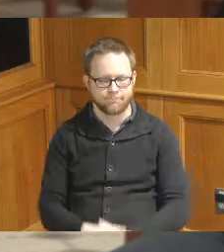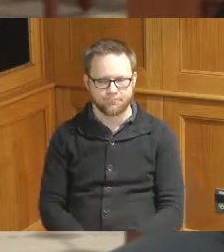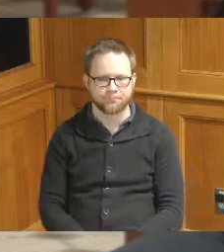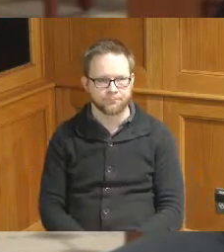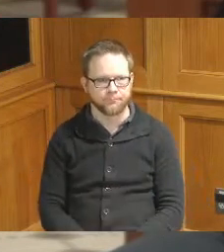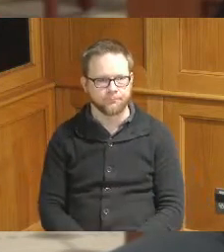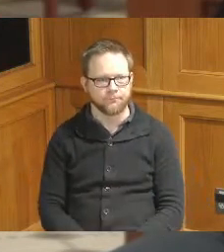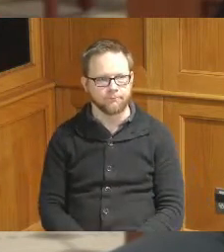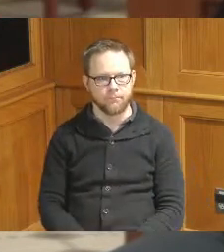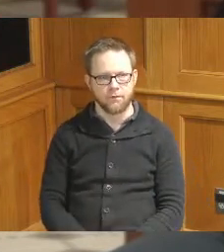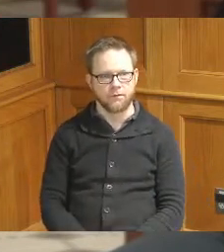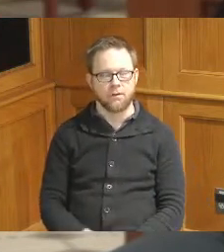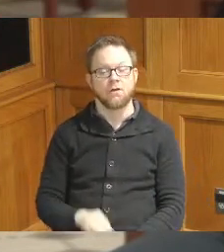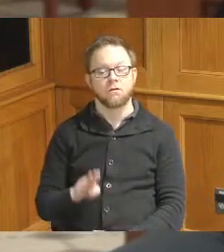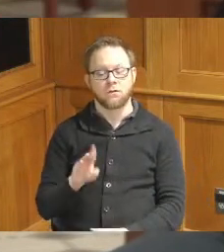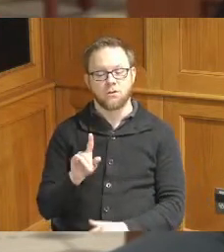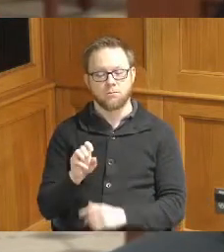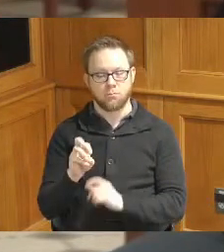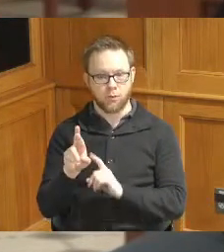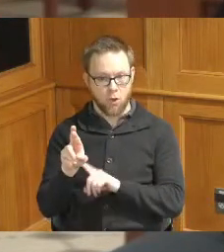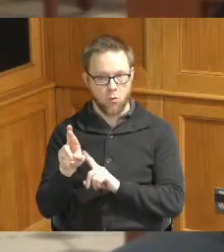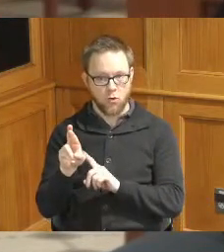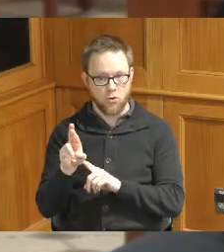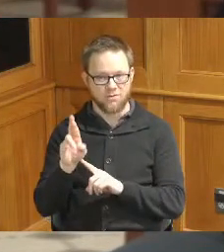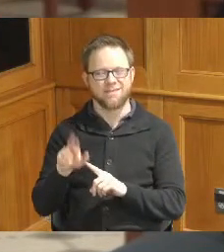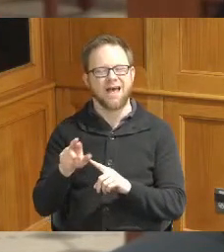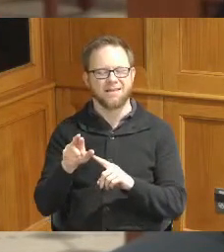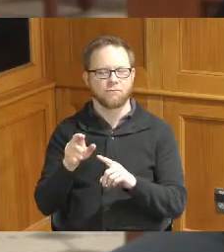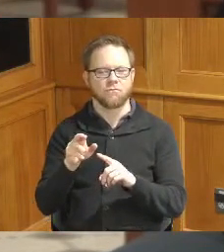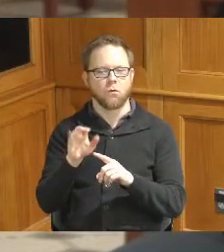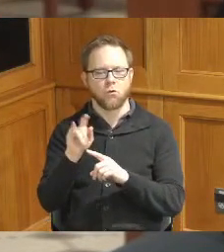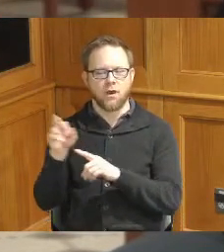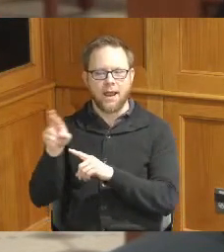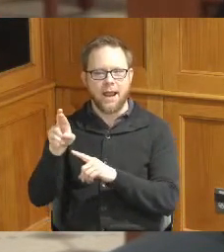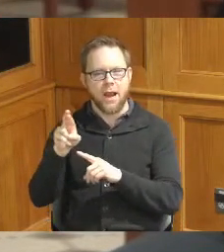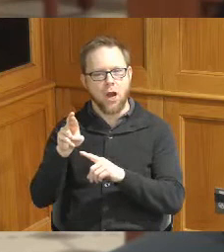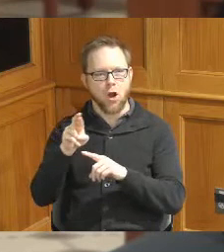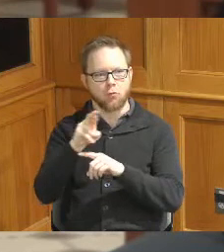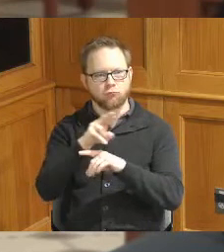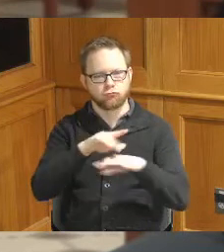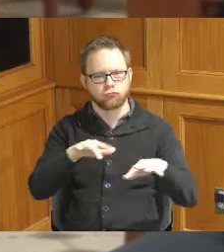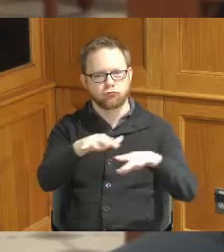blowers that was one of the first things to get aeration we restored primary thickening tanks and